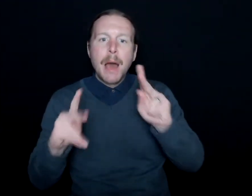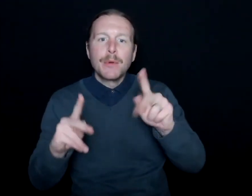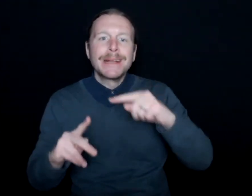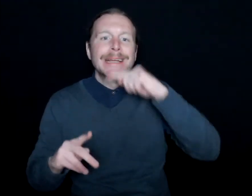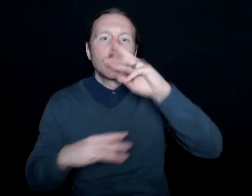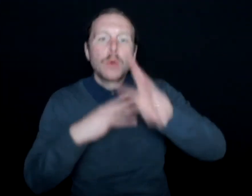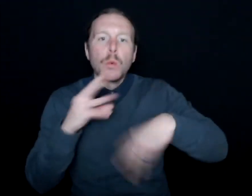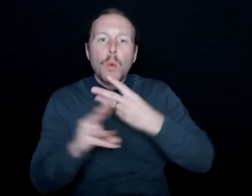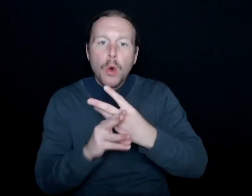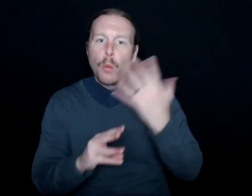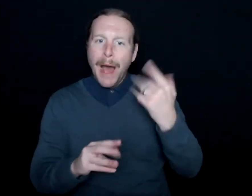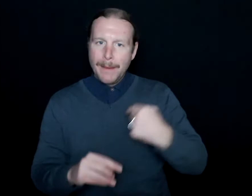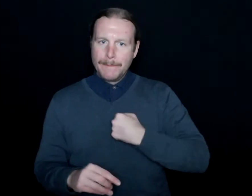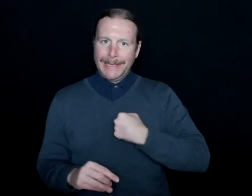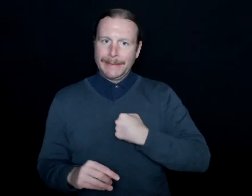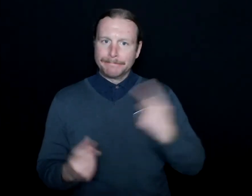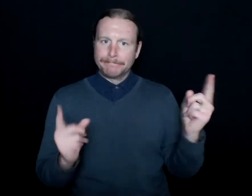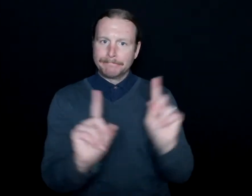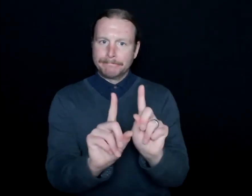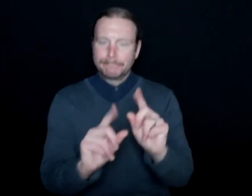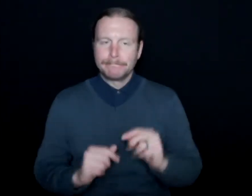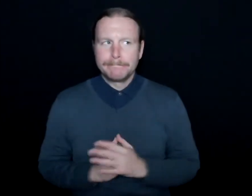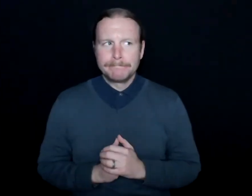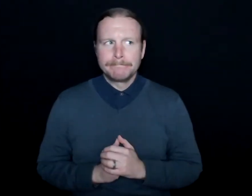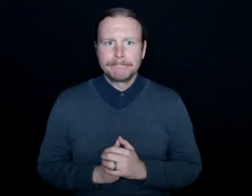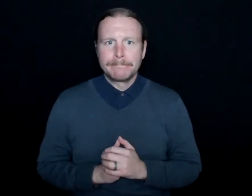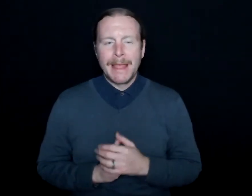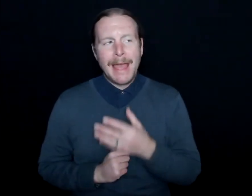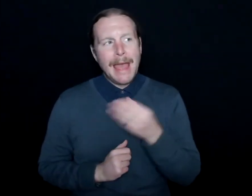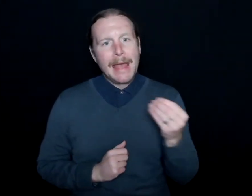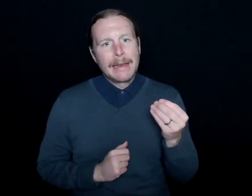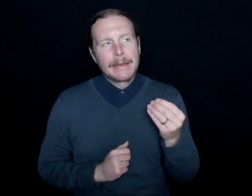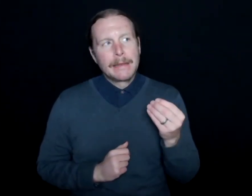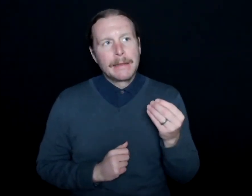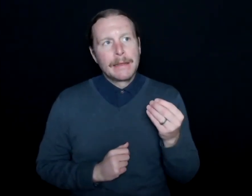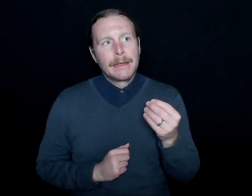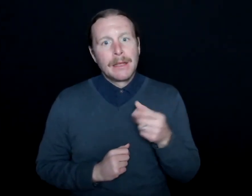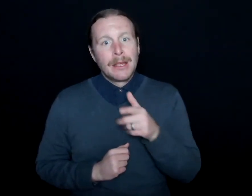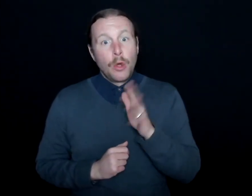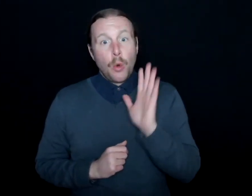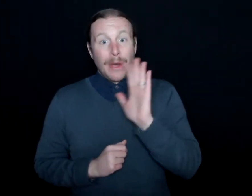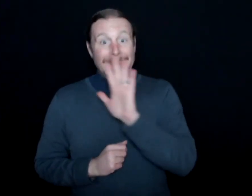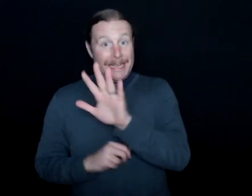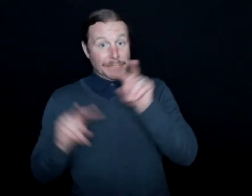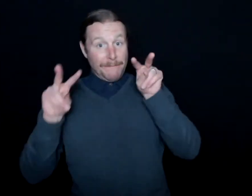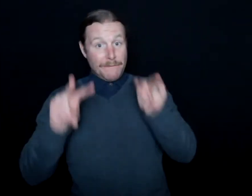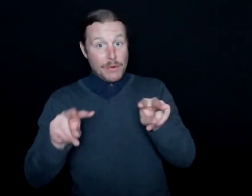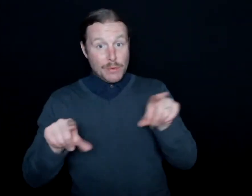I don't think he would look at it that way. I think it was just like, he's my son.